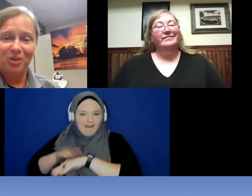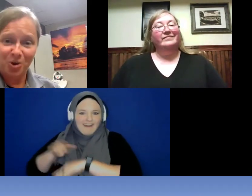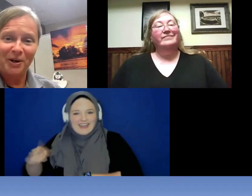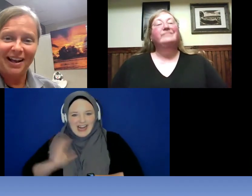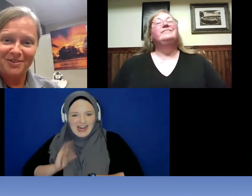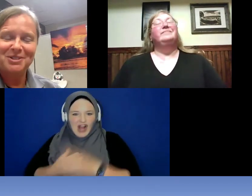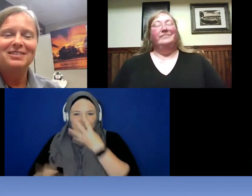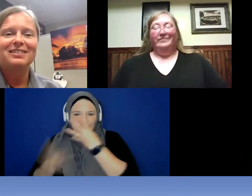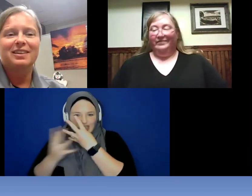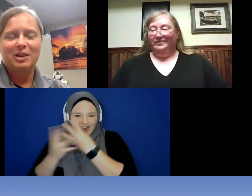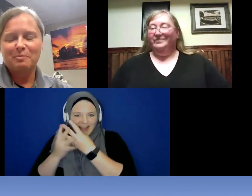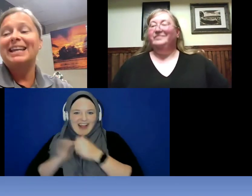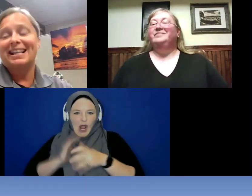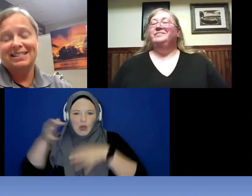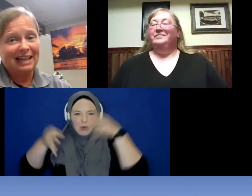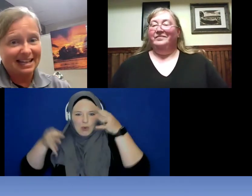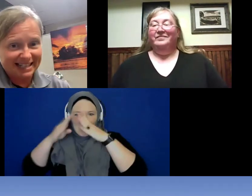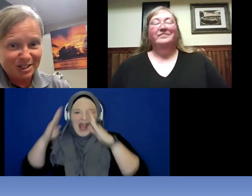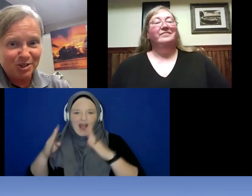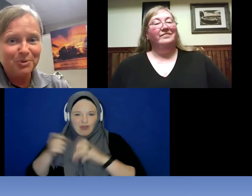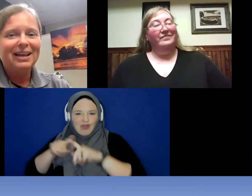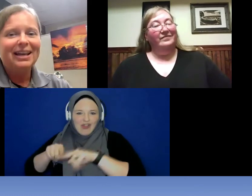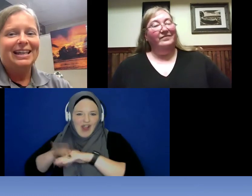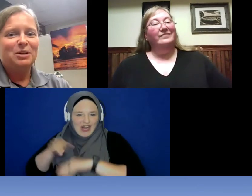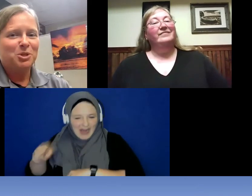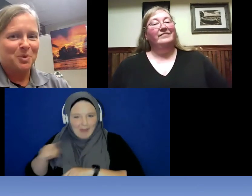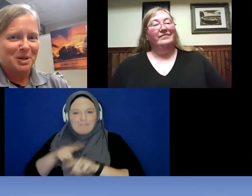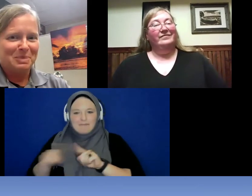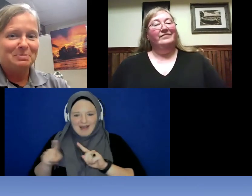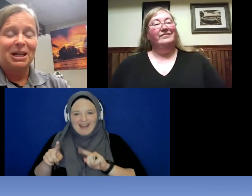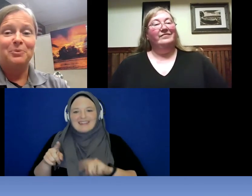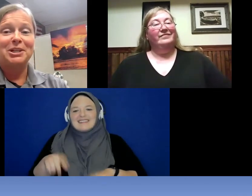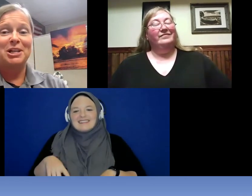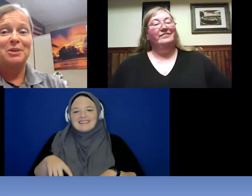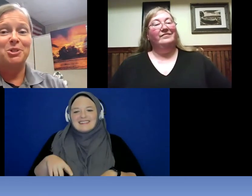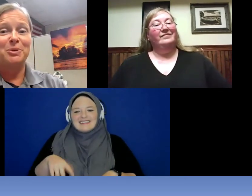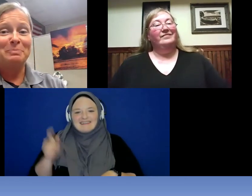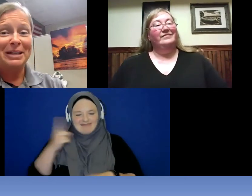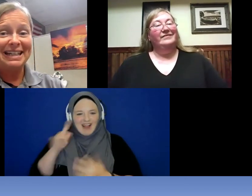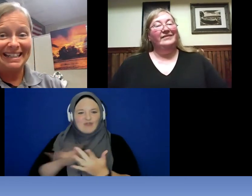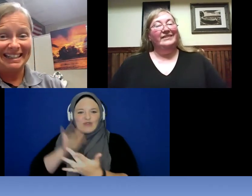courthouse but yes last I knew he was one of the people that I reached out to immediately